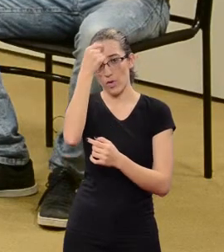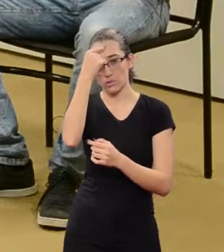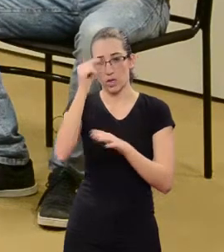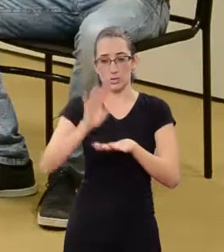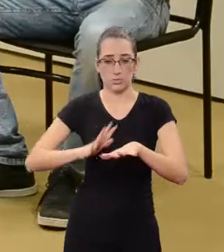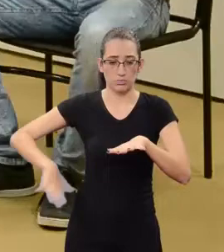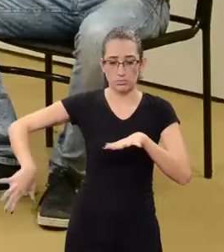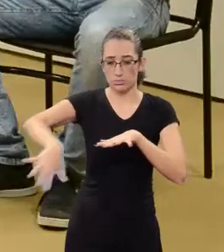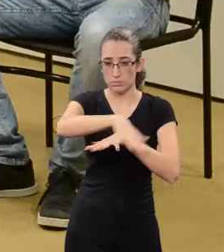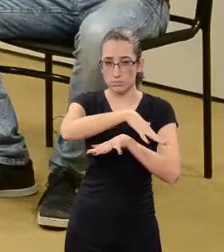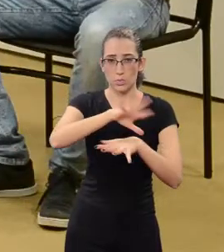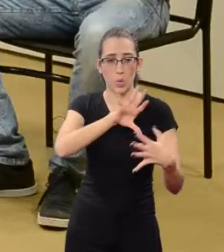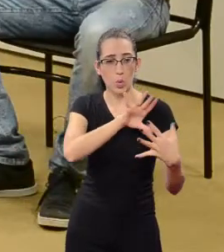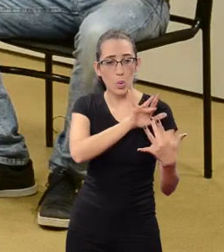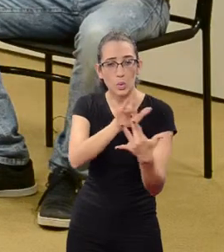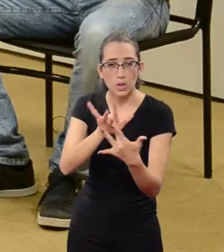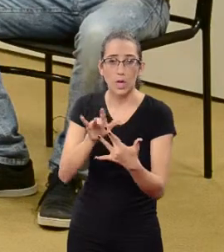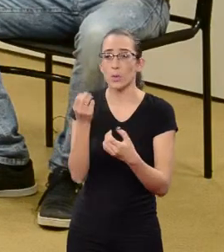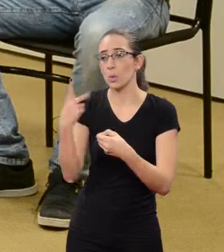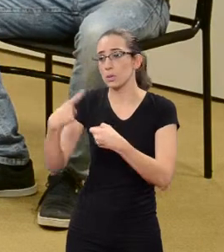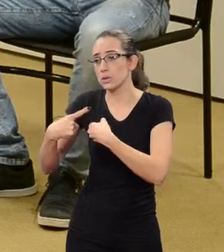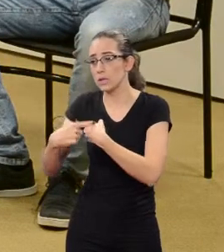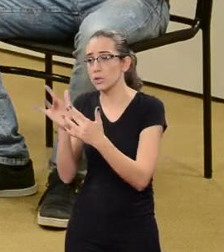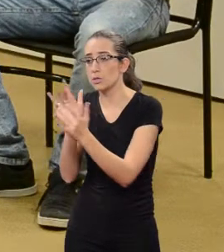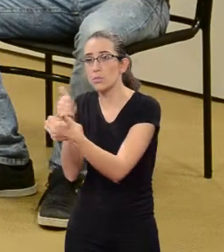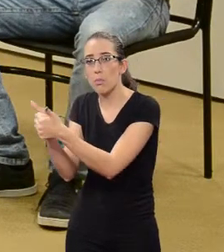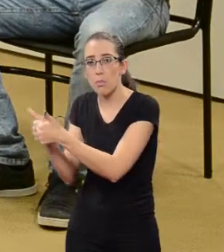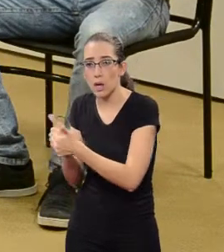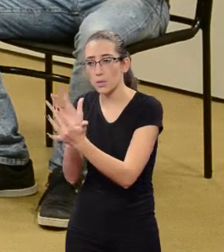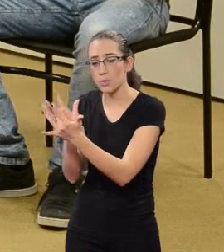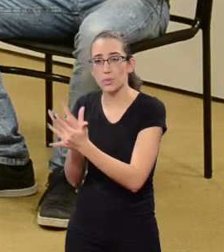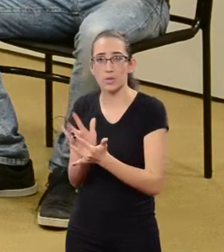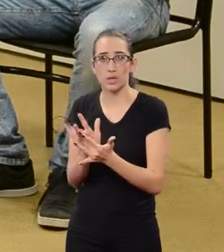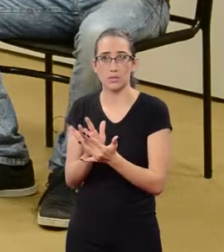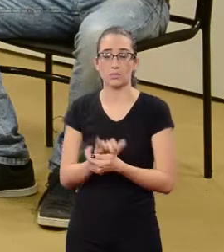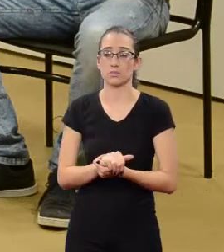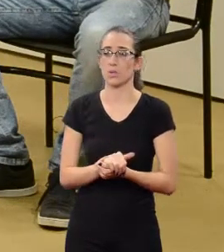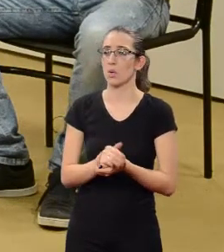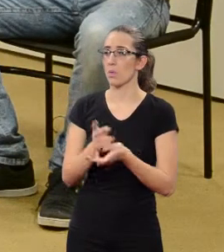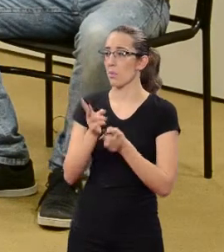at least around the university, or the cities near. This is what we try to do there.